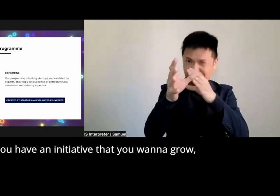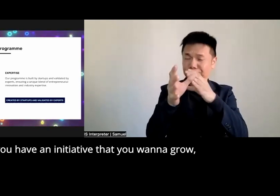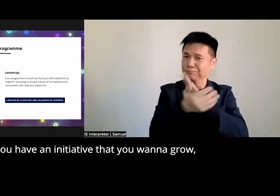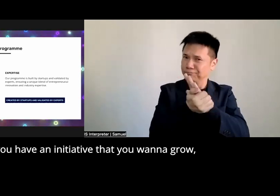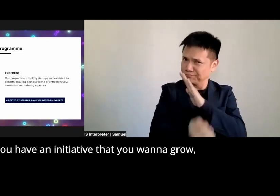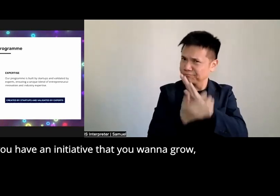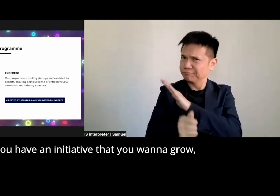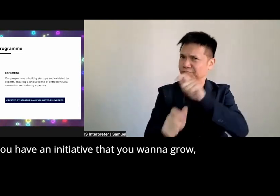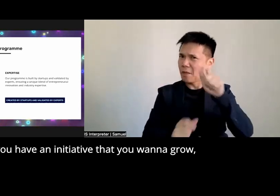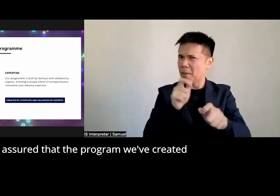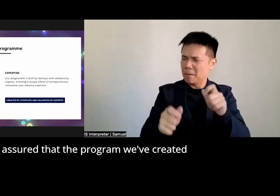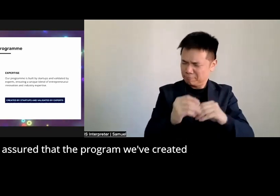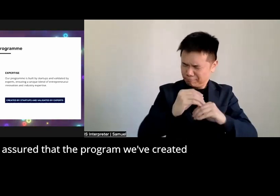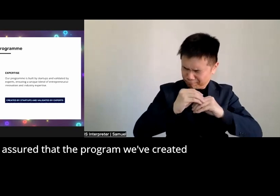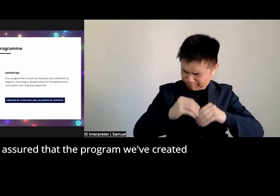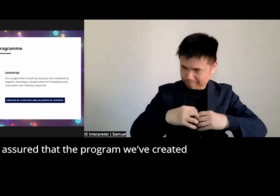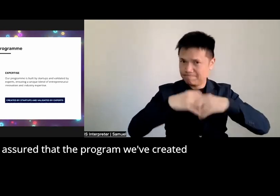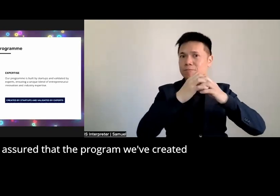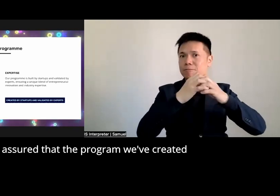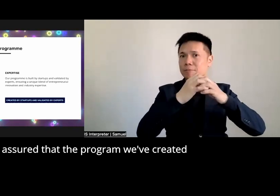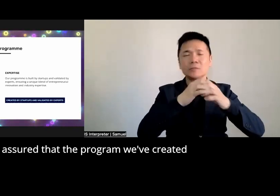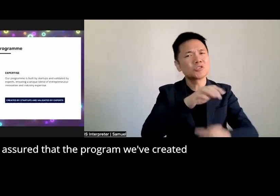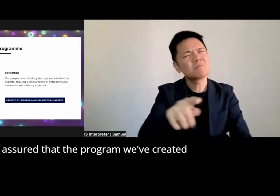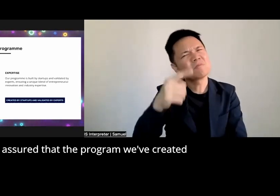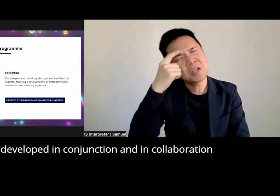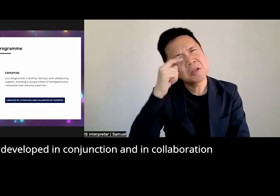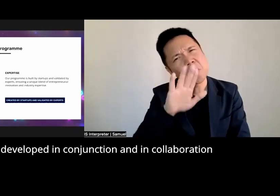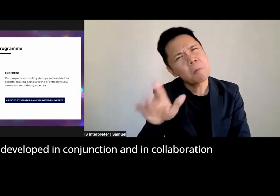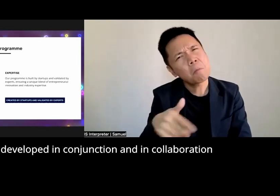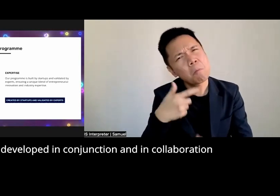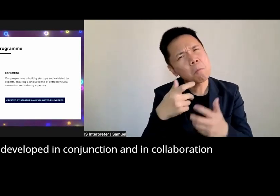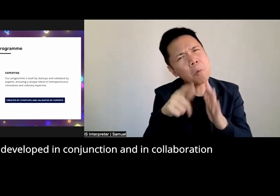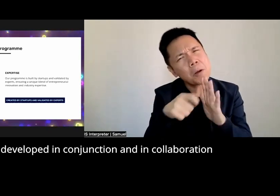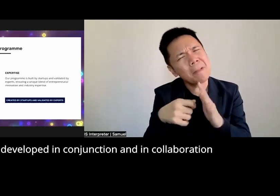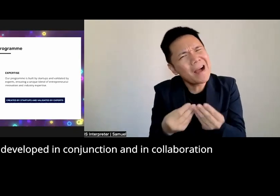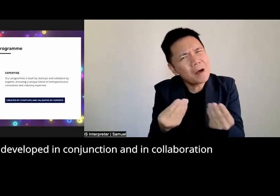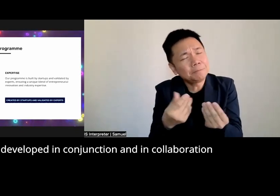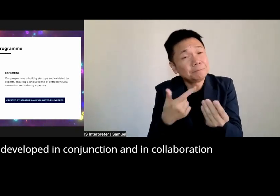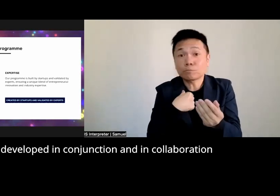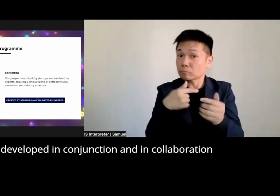want to grow rest assured that the program we've created has been has been developed in conjunction